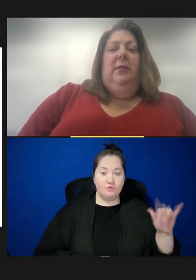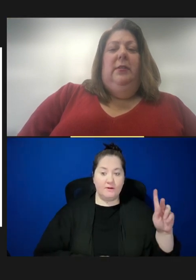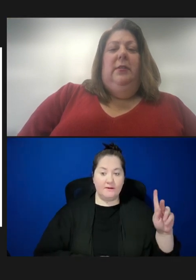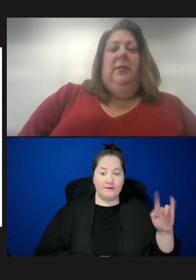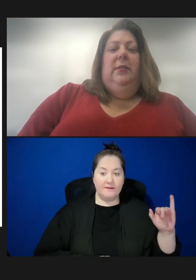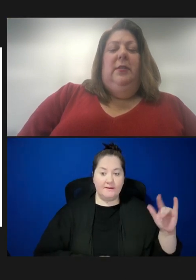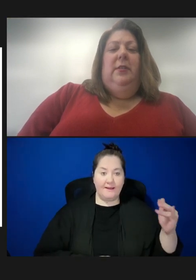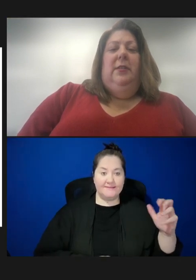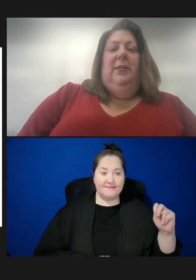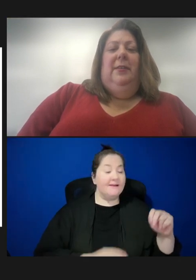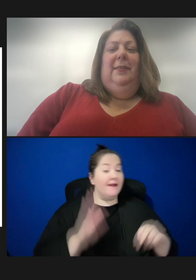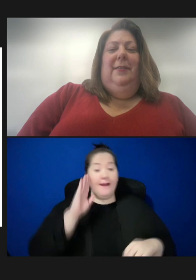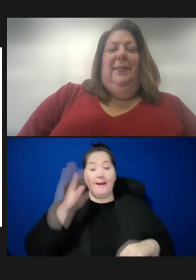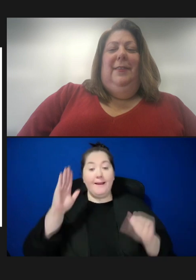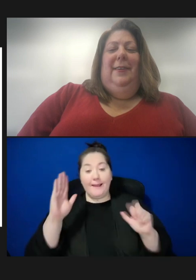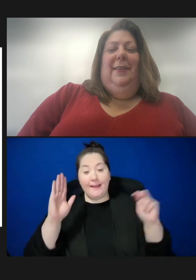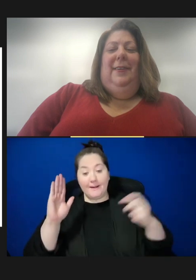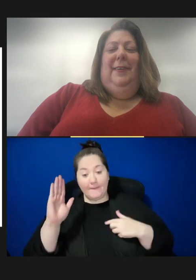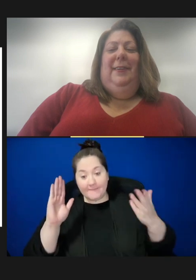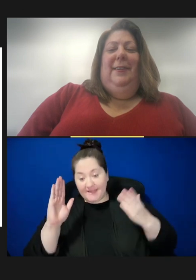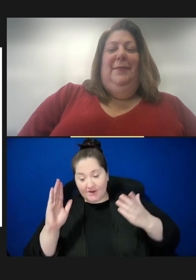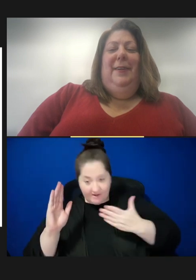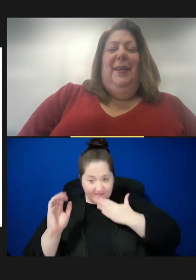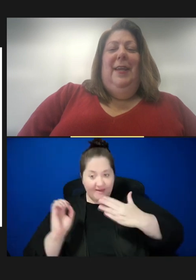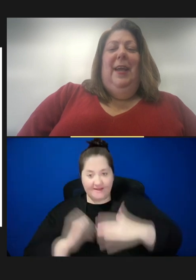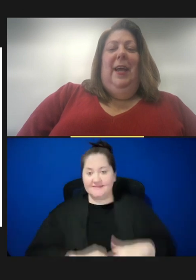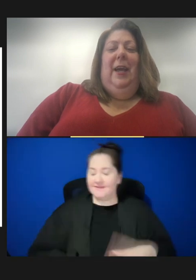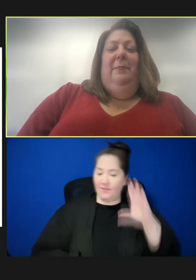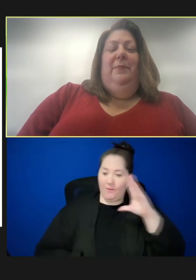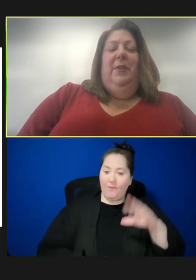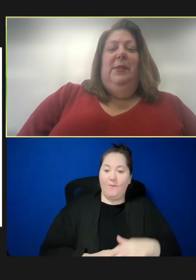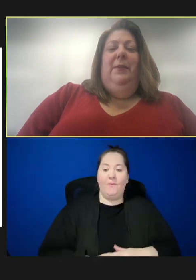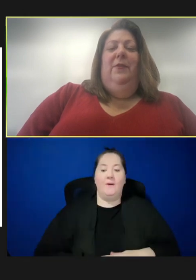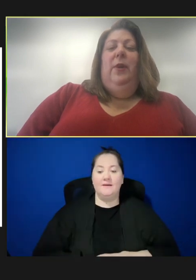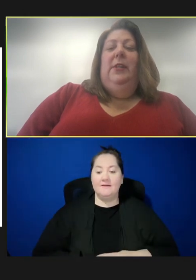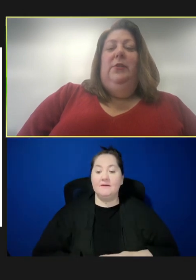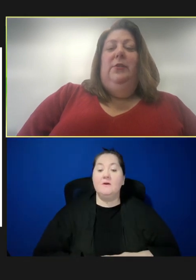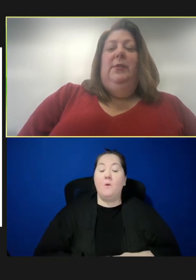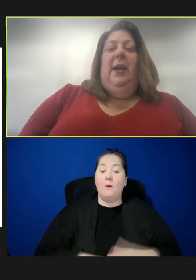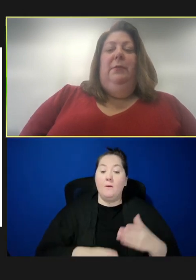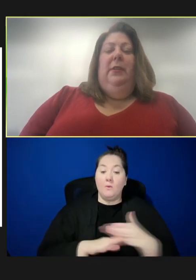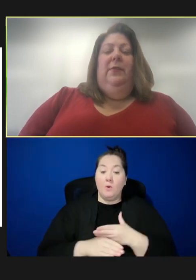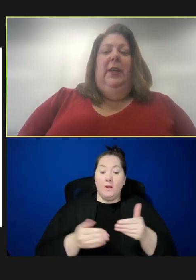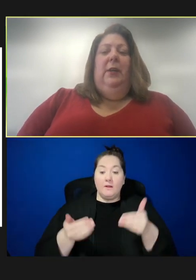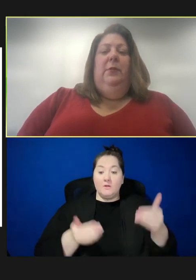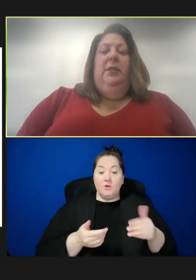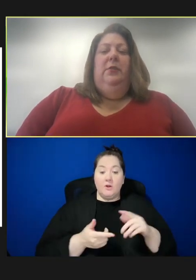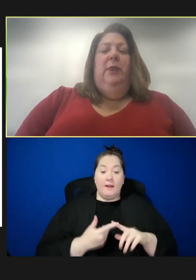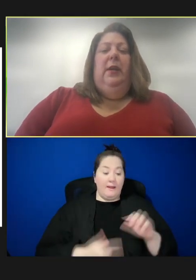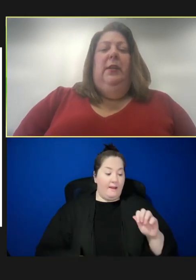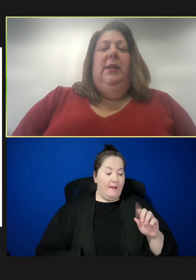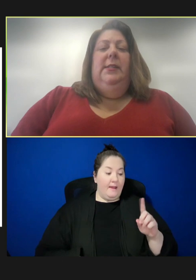Troy Knighton: Hi, Ann. I'm here. Thanks. Ann Aikin: Hello. So, before I introduce Admiral Levine, I wanted to recognize the